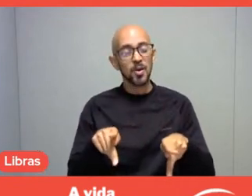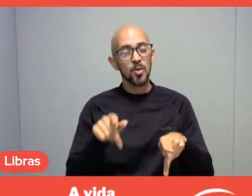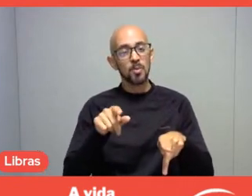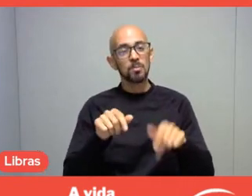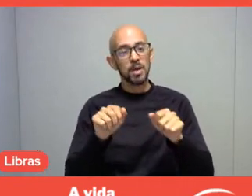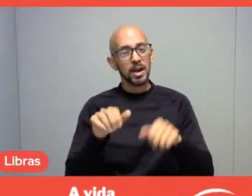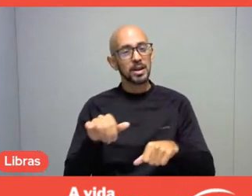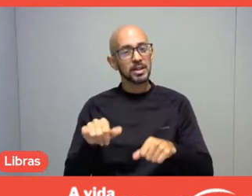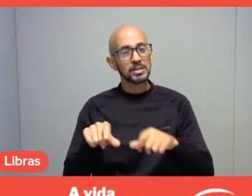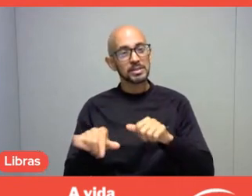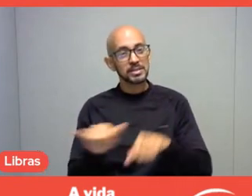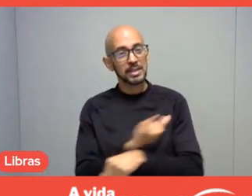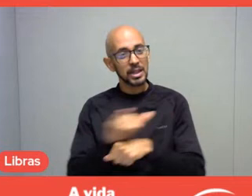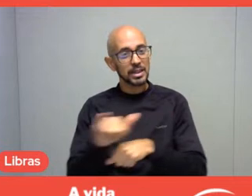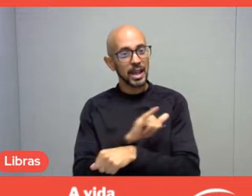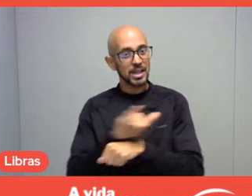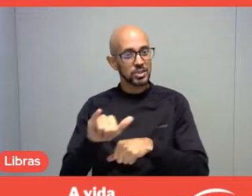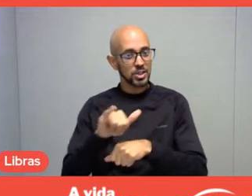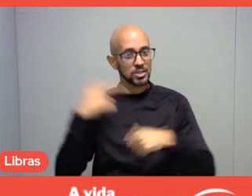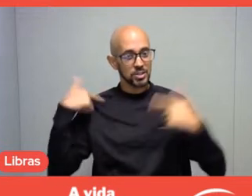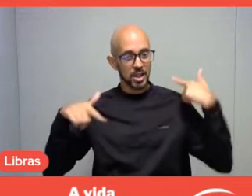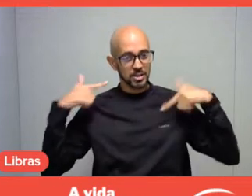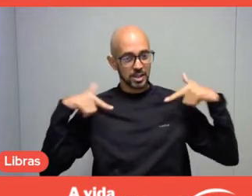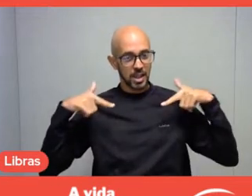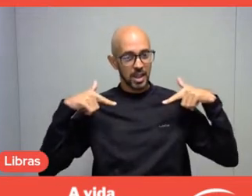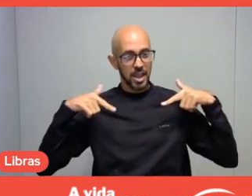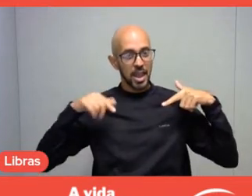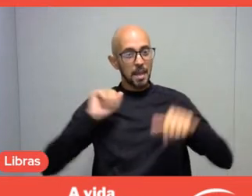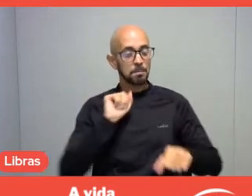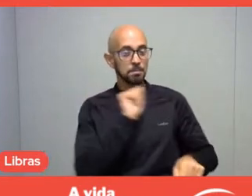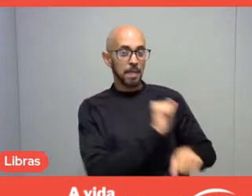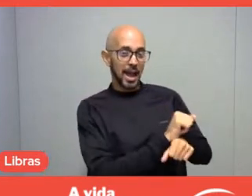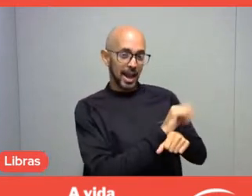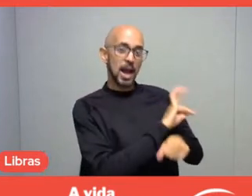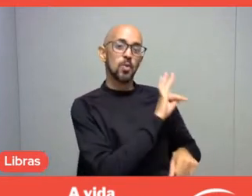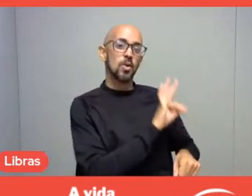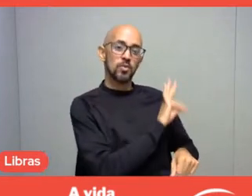Leaving university facilities, going to the field and breaking the barrier